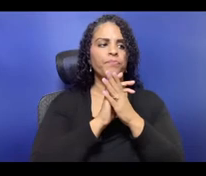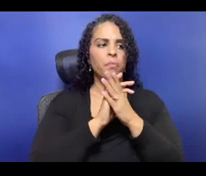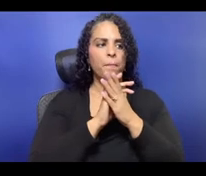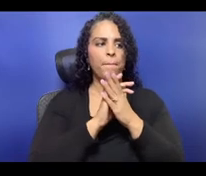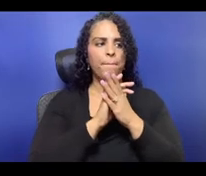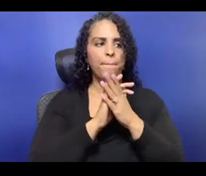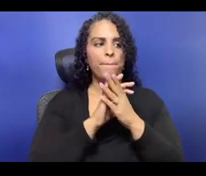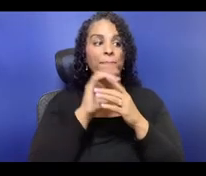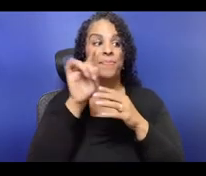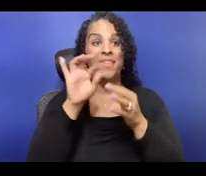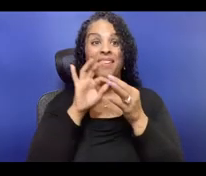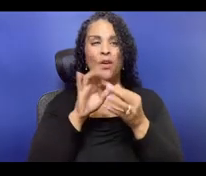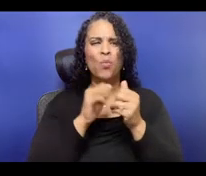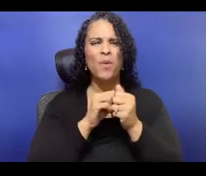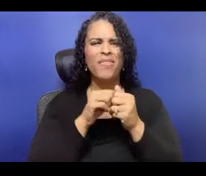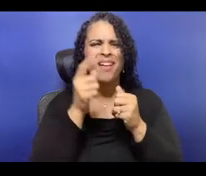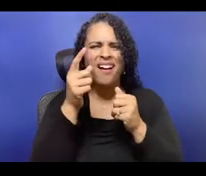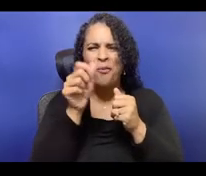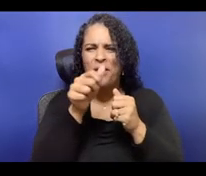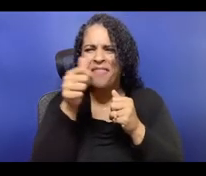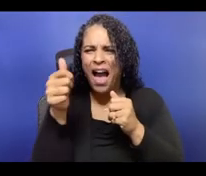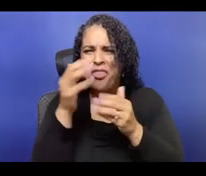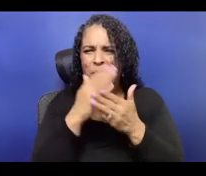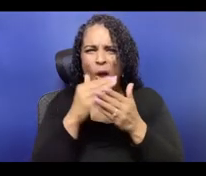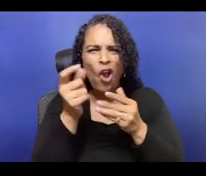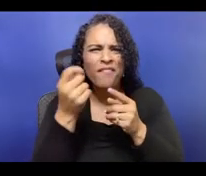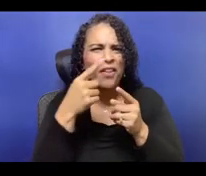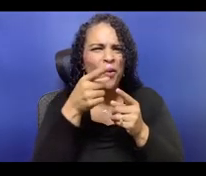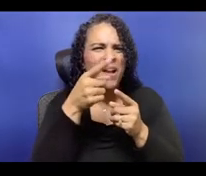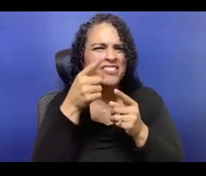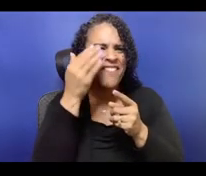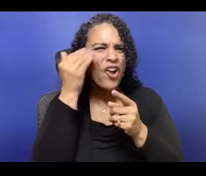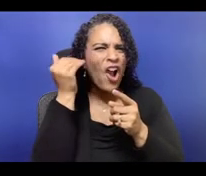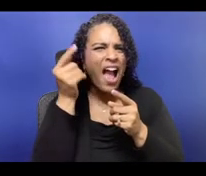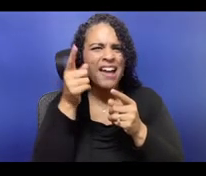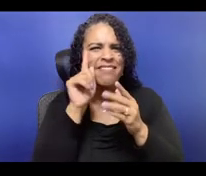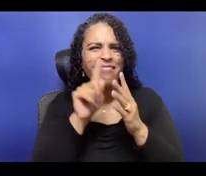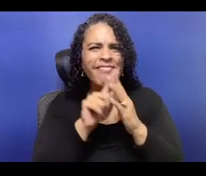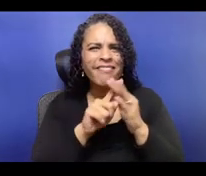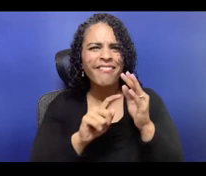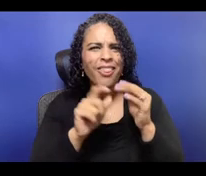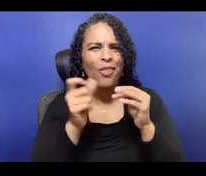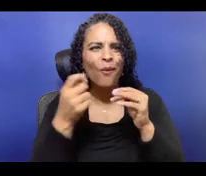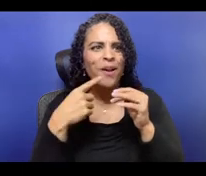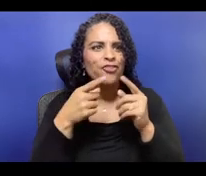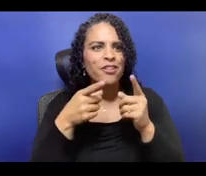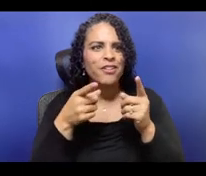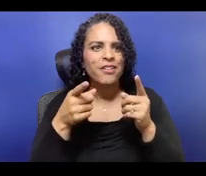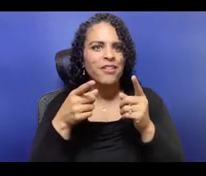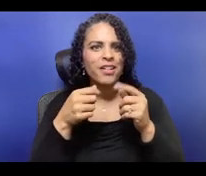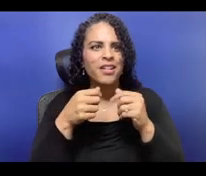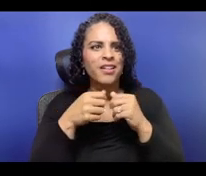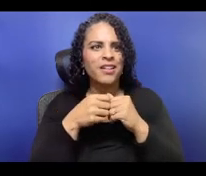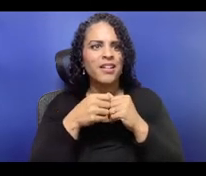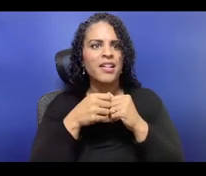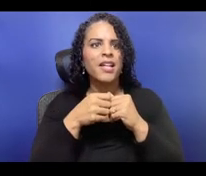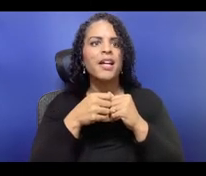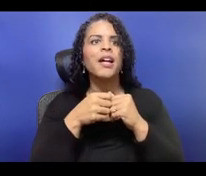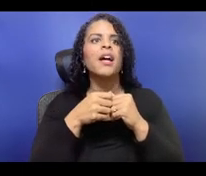or our audience in our budgeting process, although now, knowing what I know, I would be trying to do that